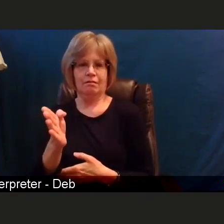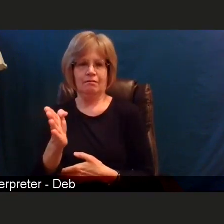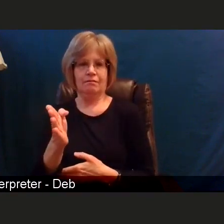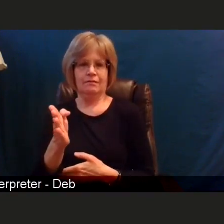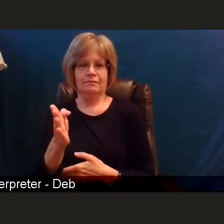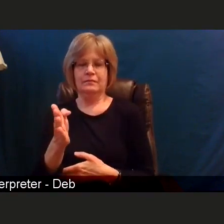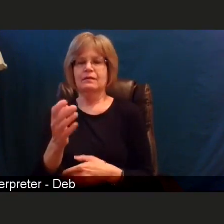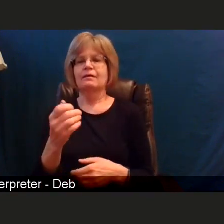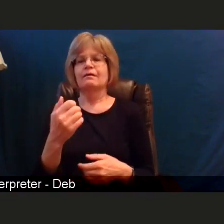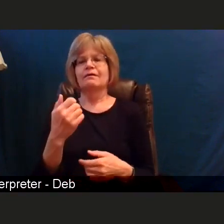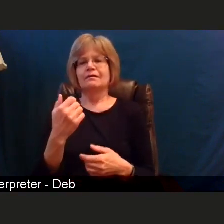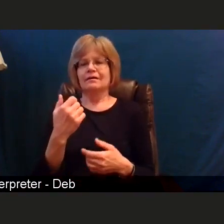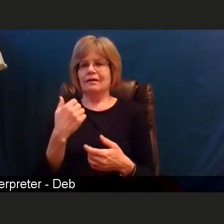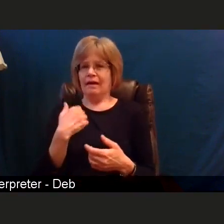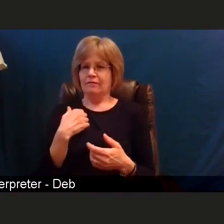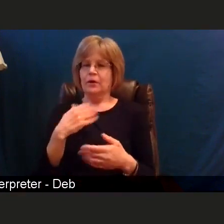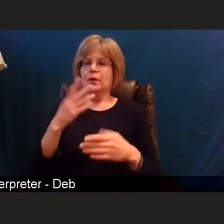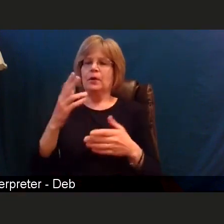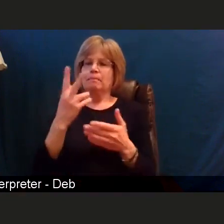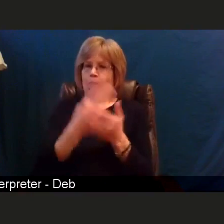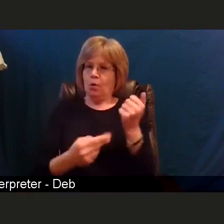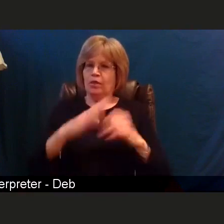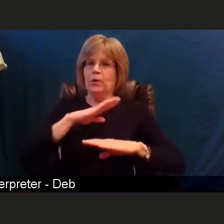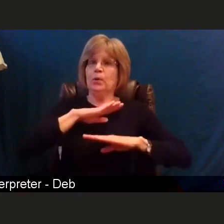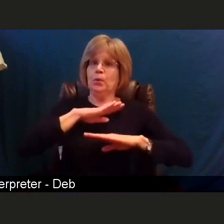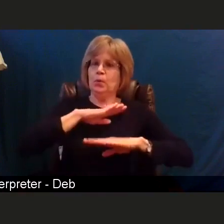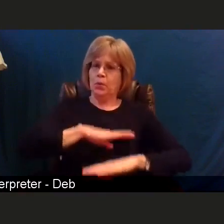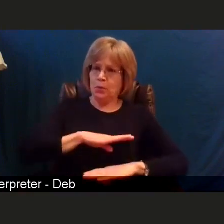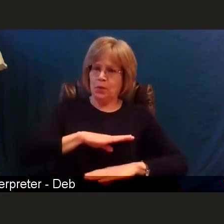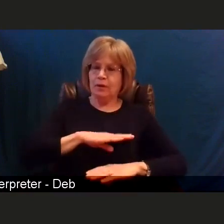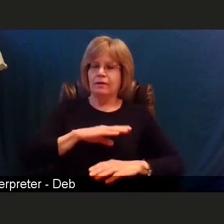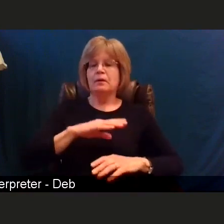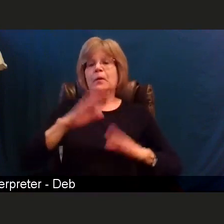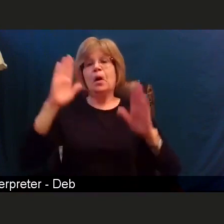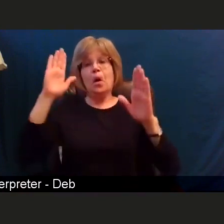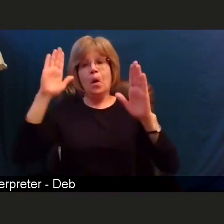of a sense of relief, a sense of hope and a sense of excitement